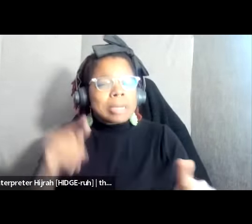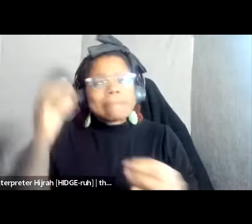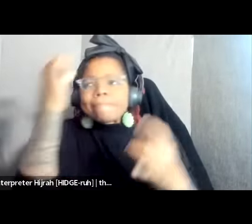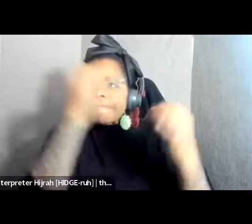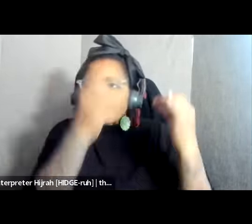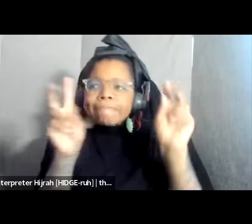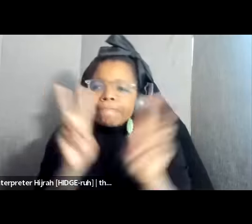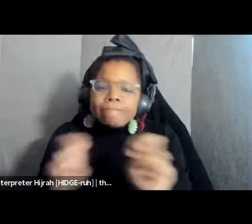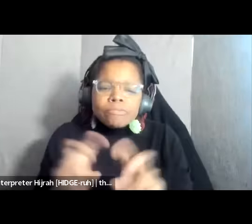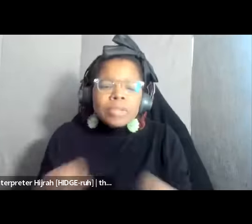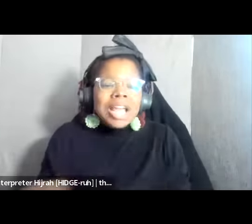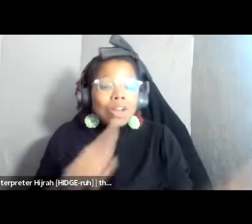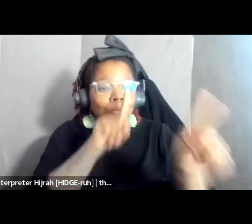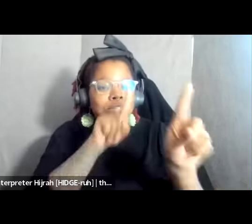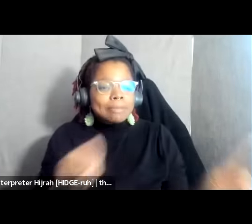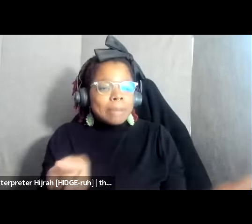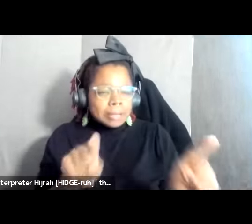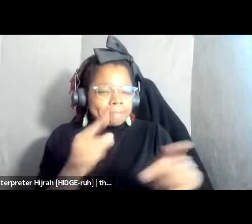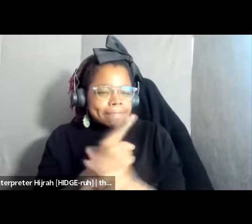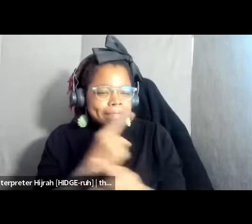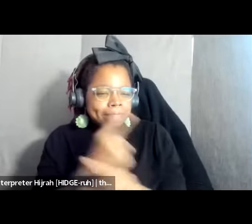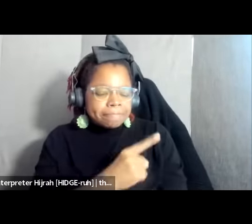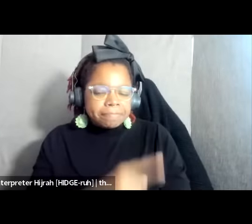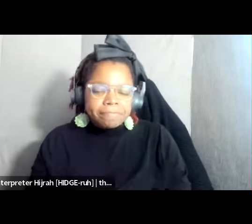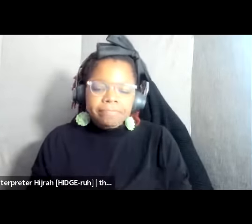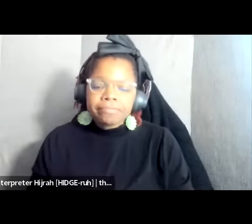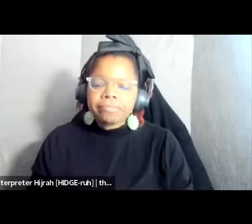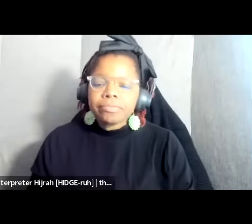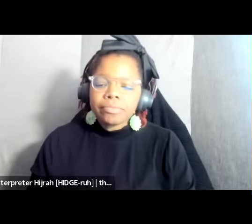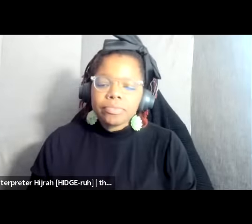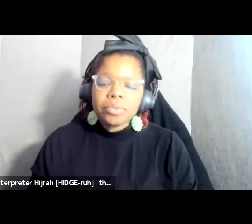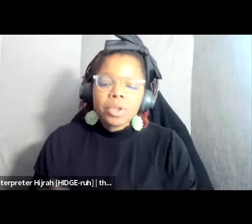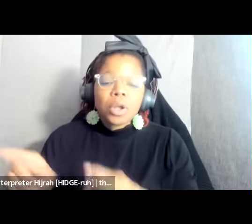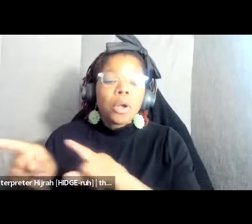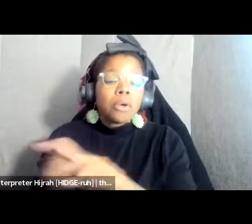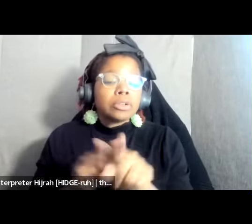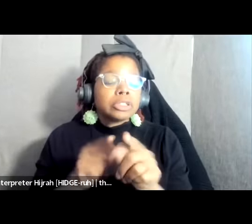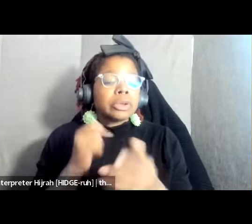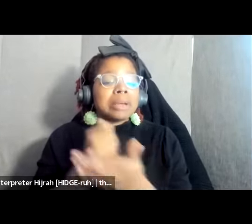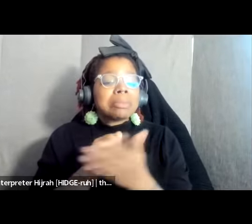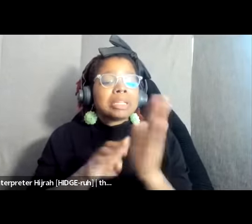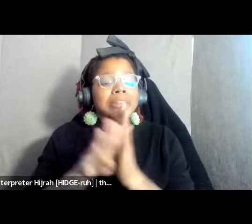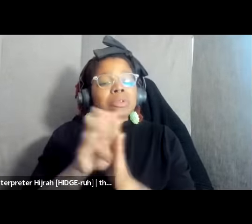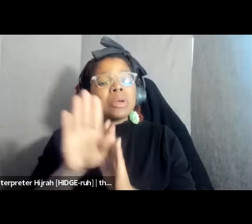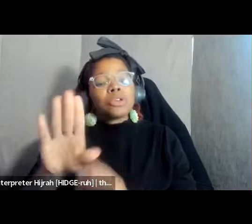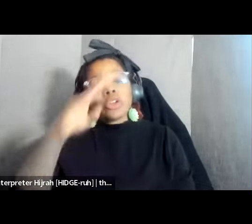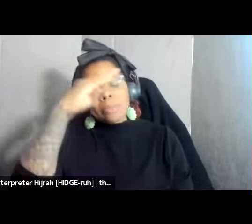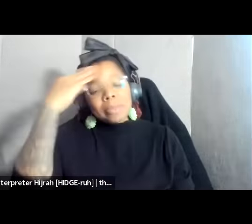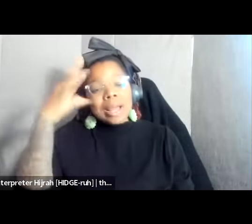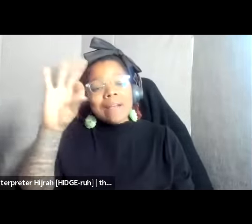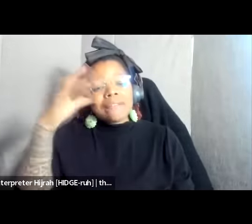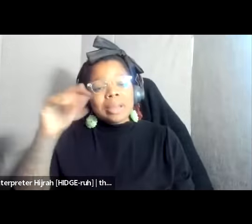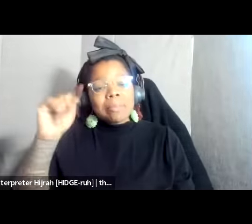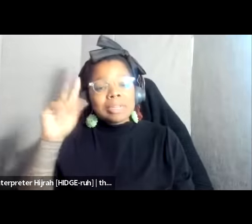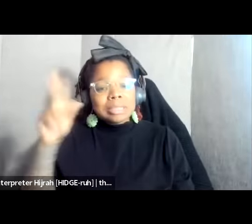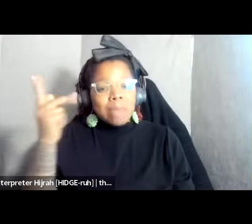critically as well as helping to develop your black feminist politics we see this panel as an